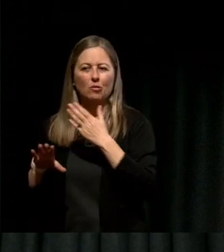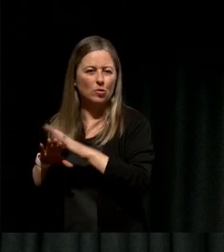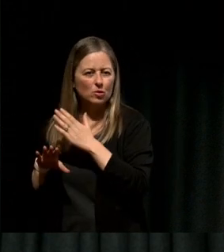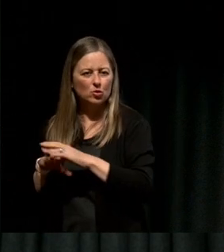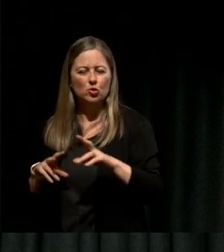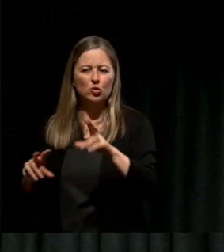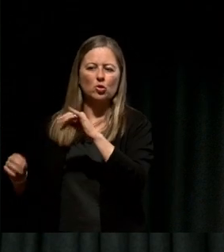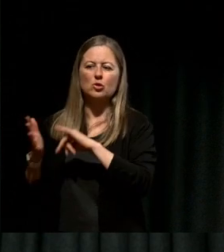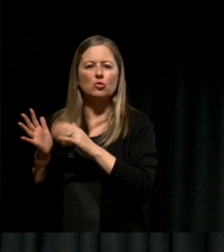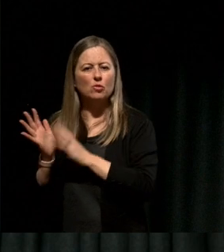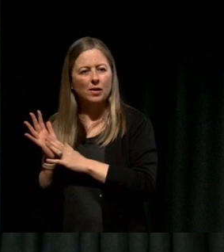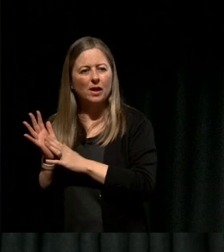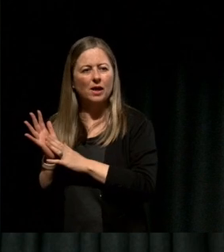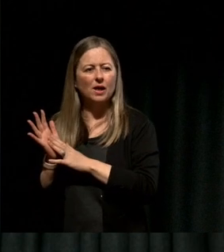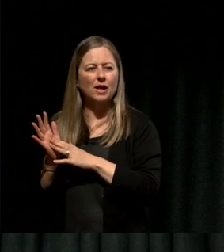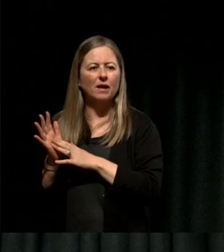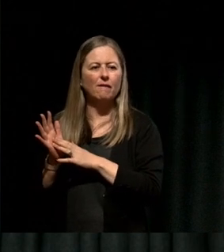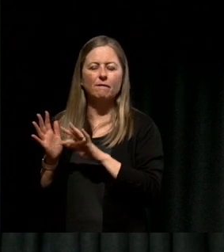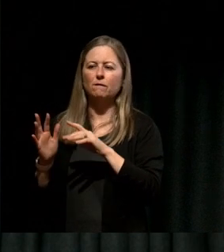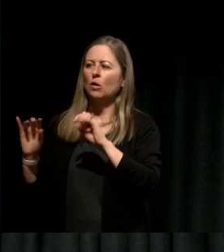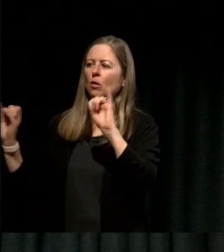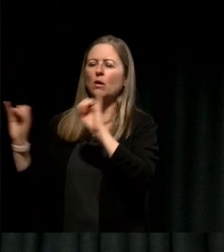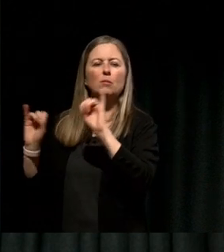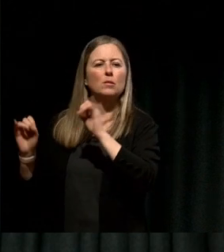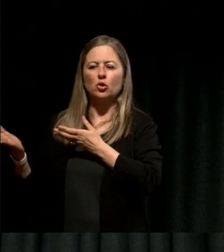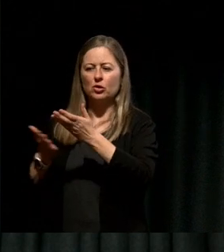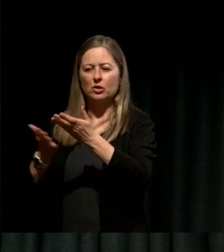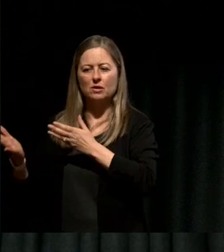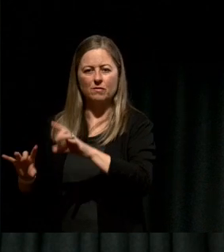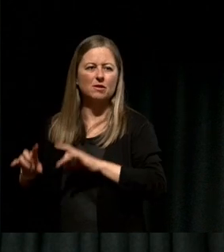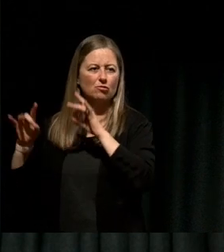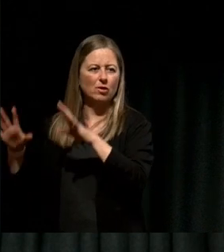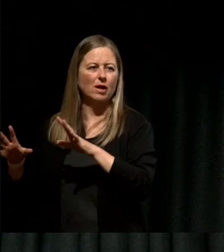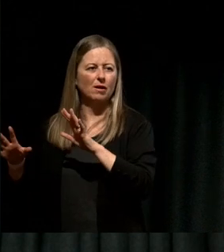media into emergency services across Australia and especially in Victoria so we could better